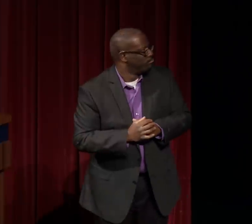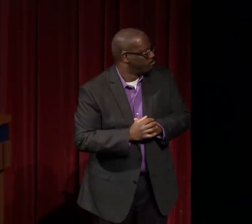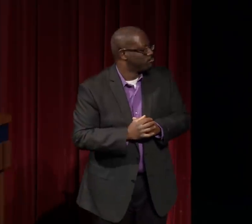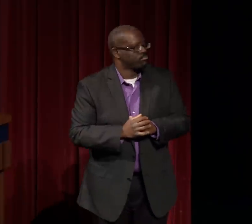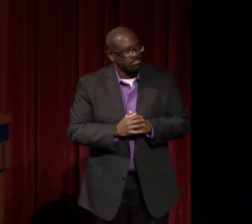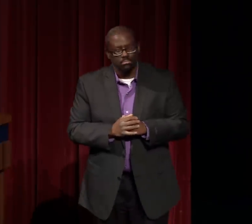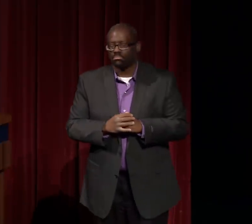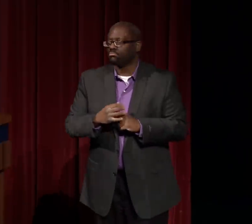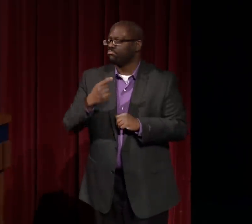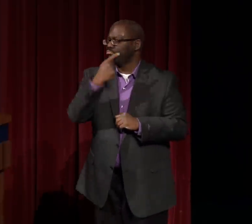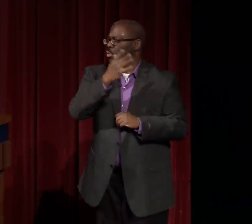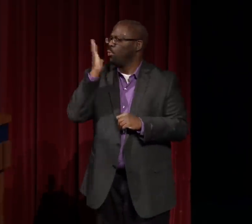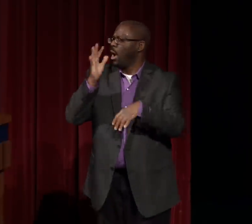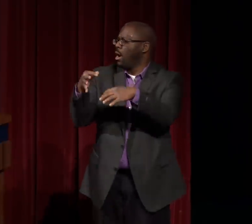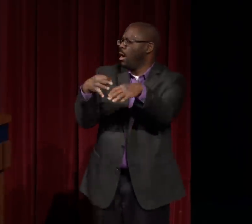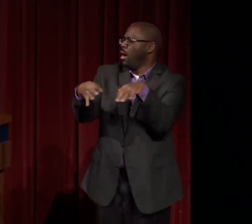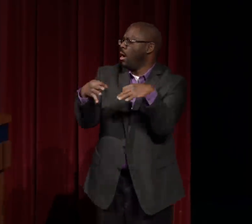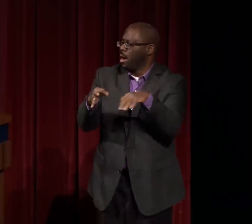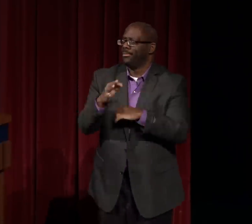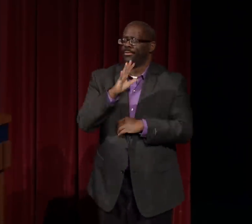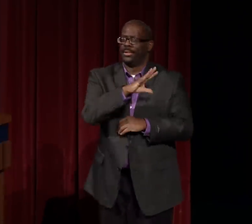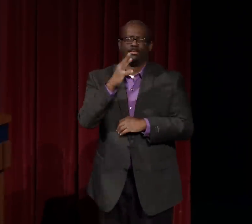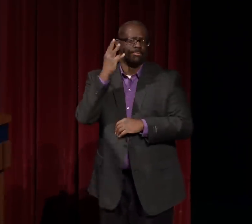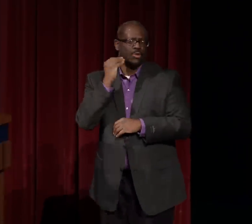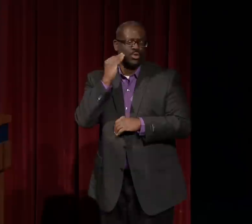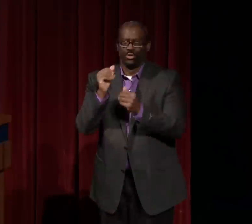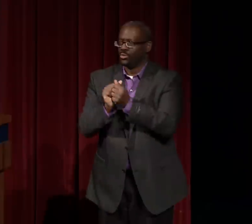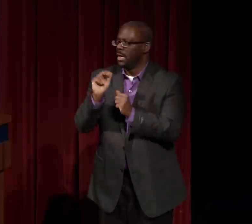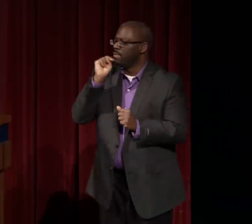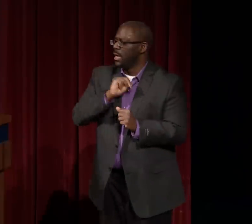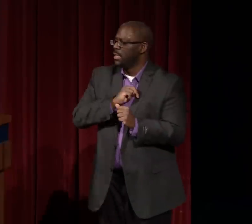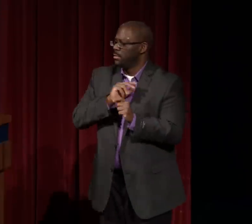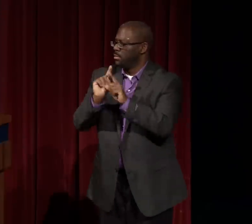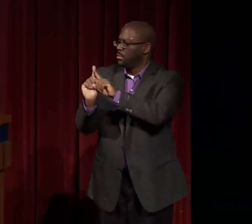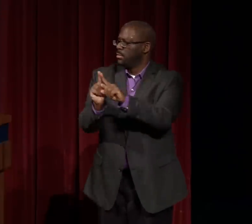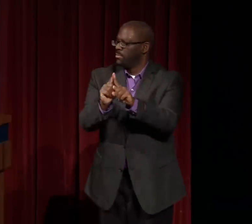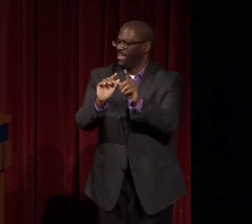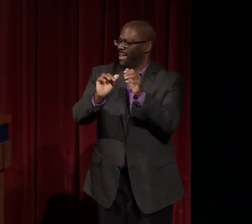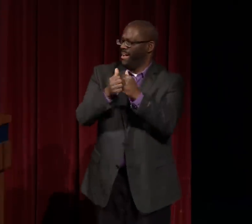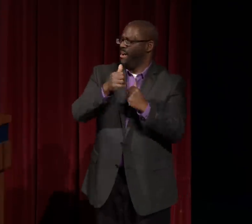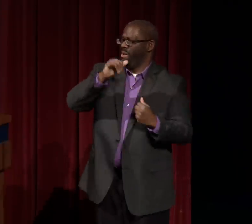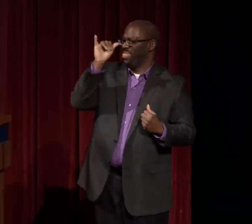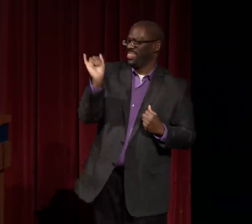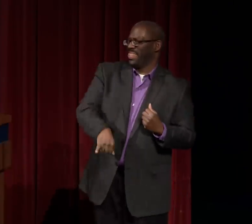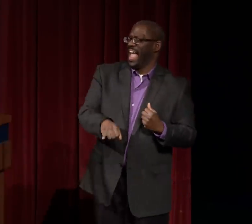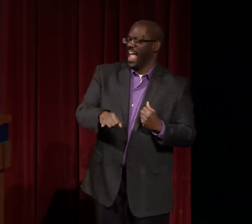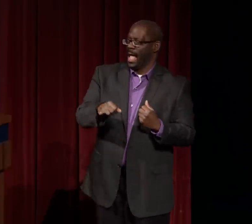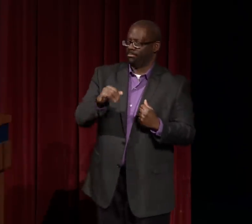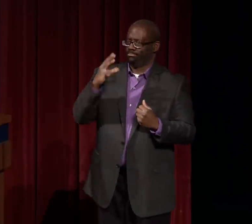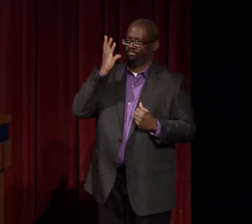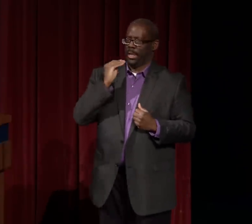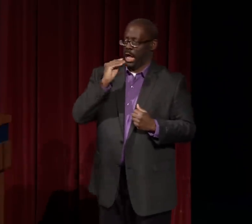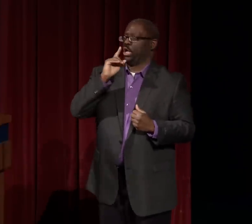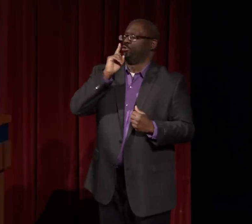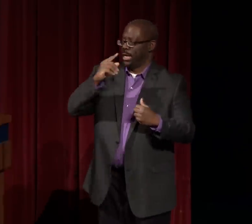and in fact they worked and knew each other longer than I knew Nathie. And she's going to tell a story about one particular experience